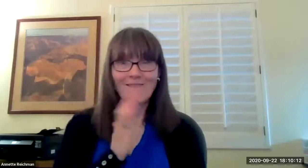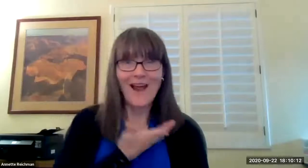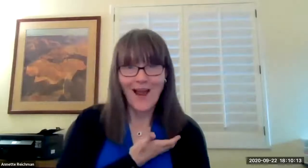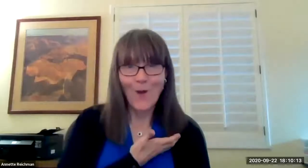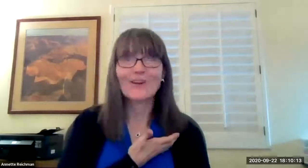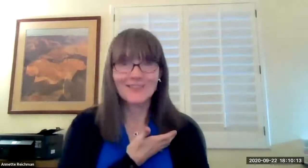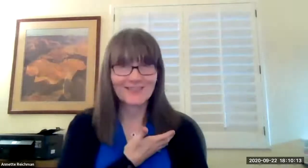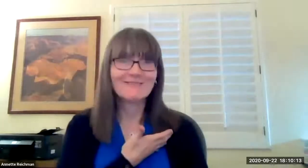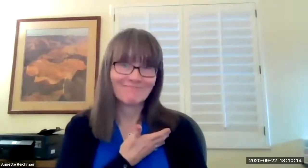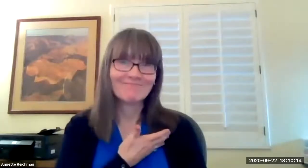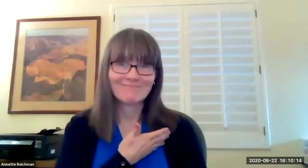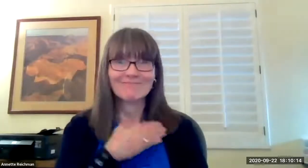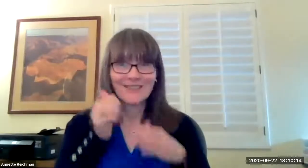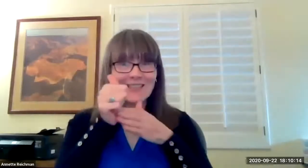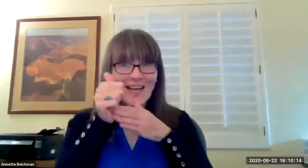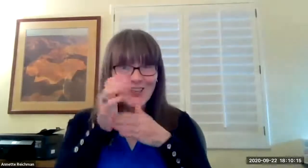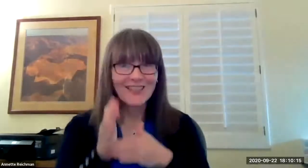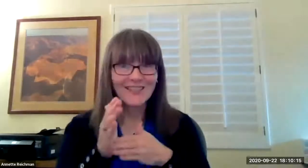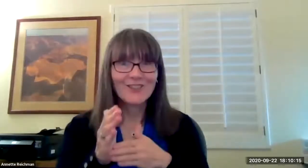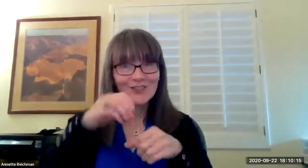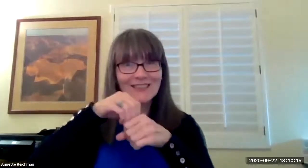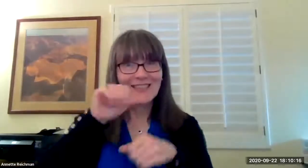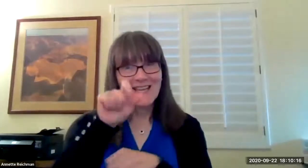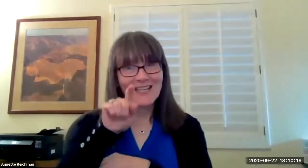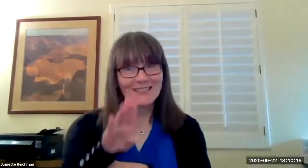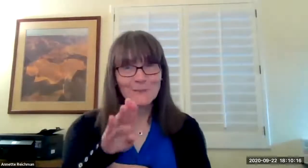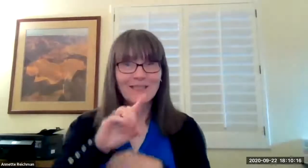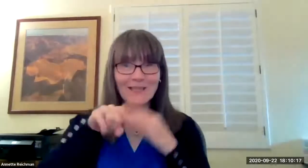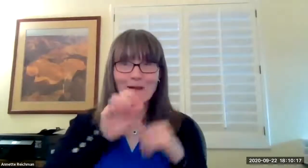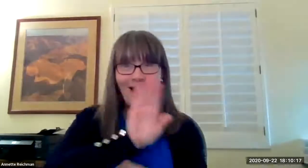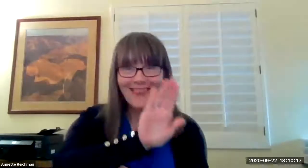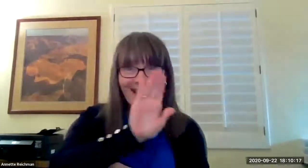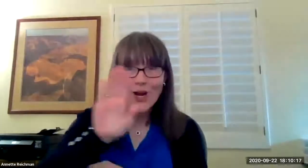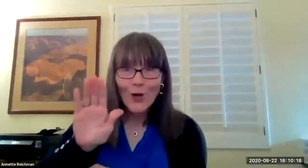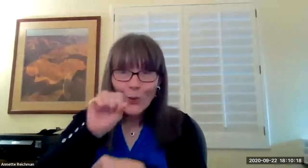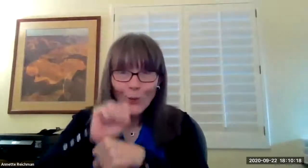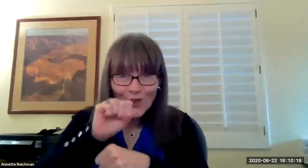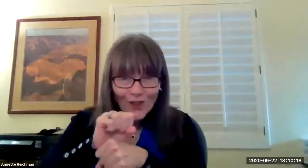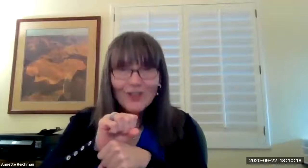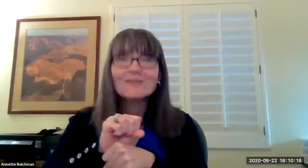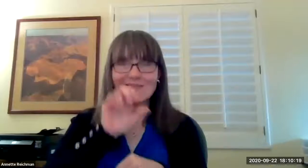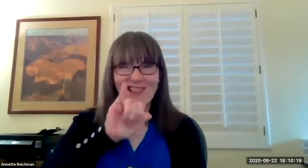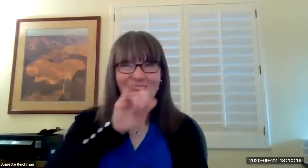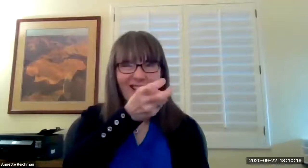you will hear from several